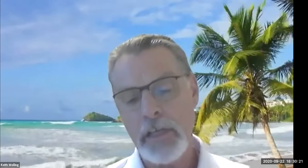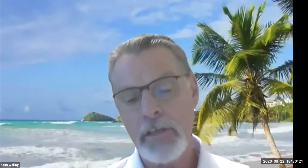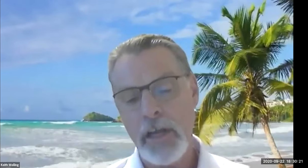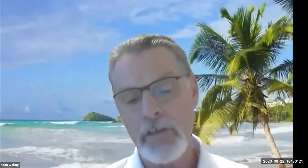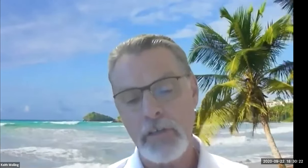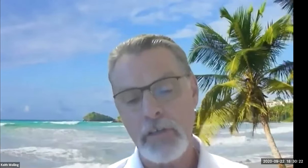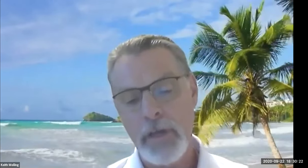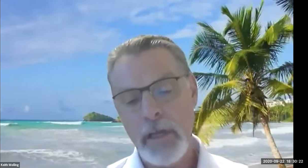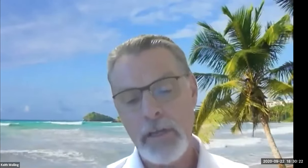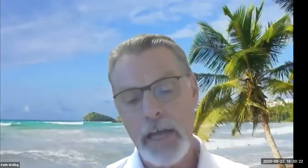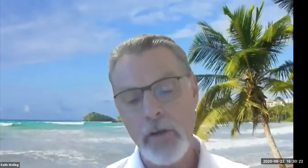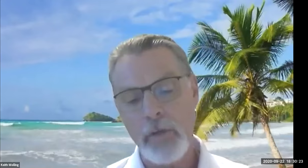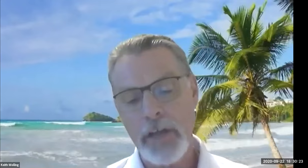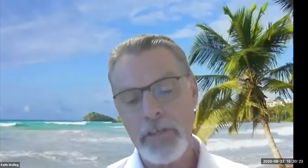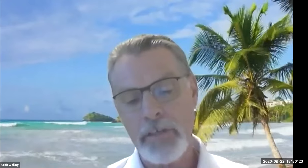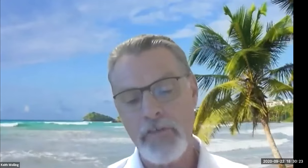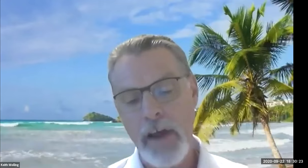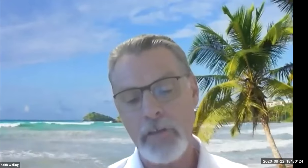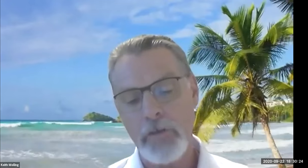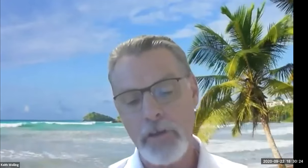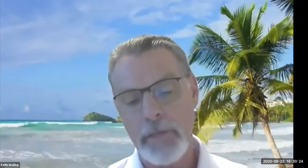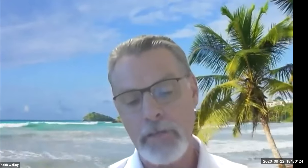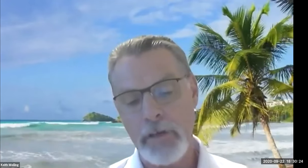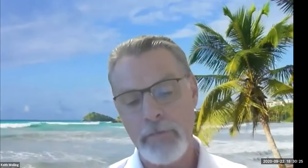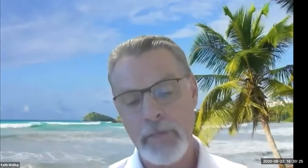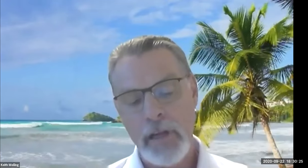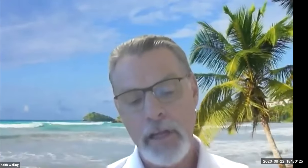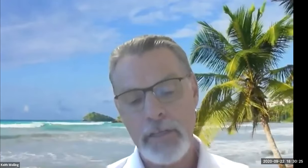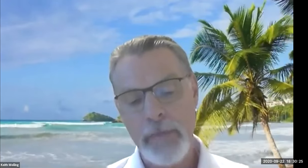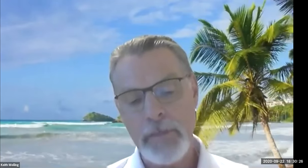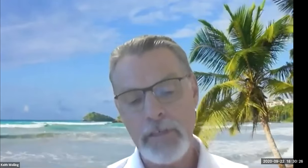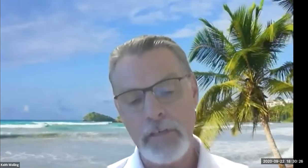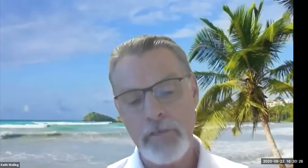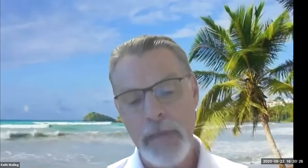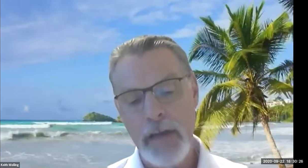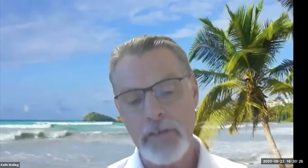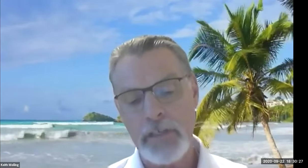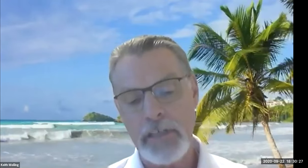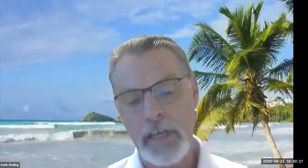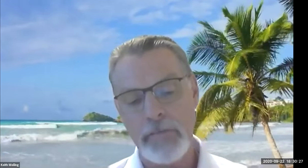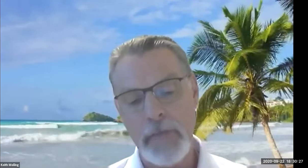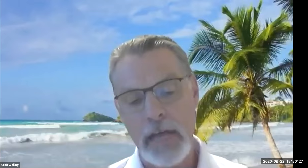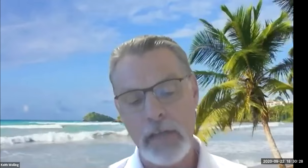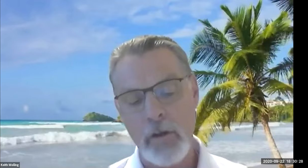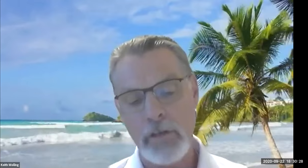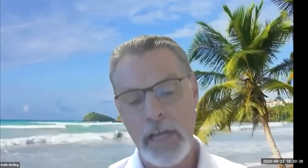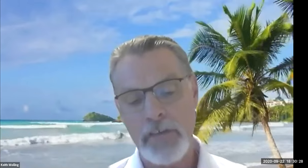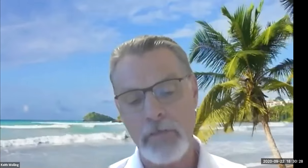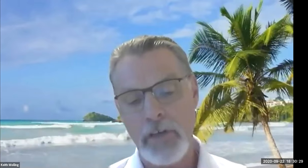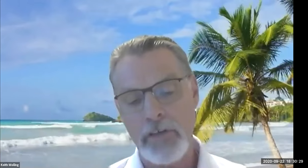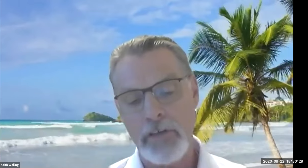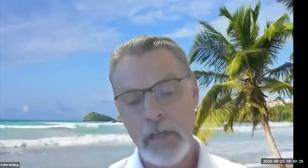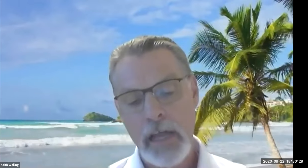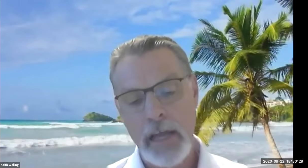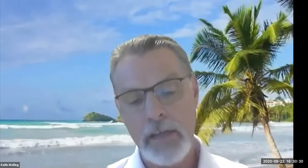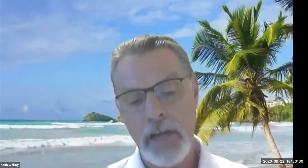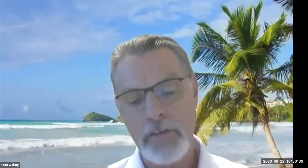Keith Wolling: So, so you get tourism for three weeks in that specific area and what it brings to the table is tourism gets a post, post